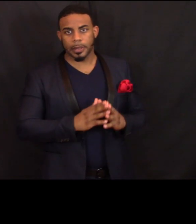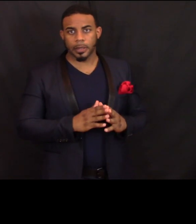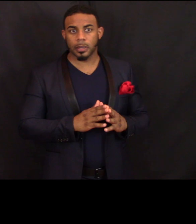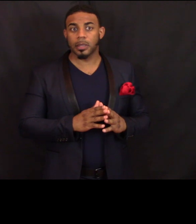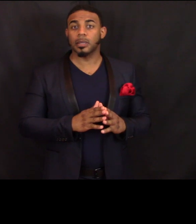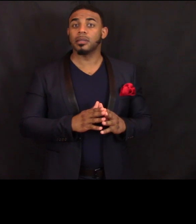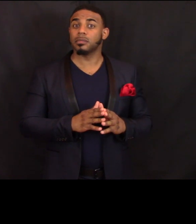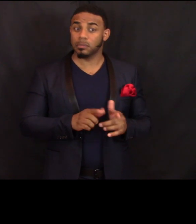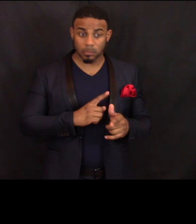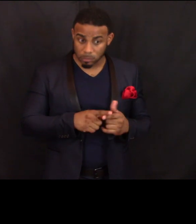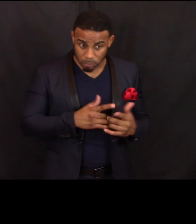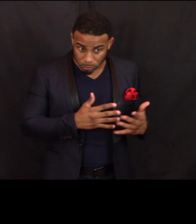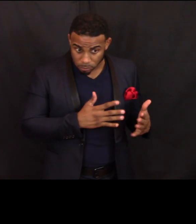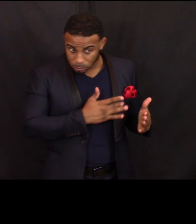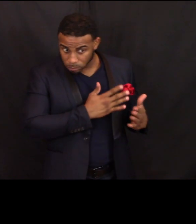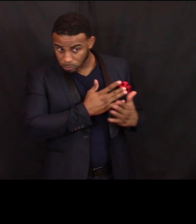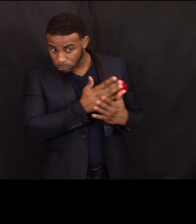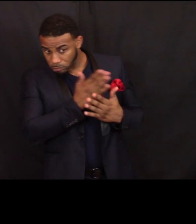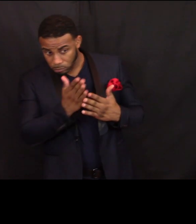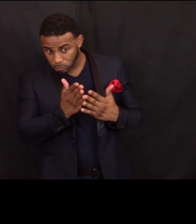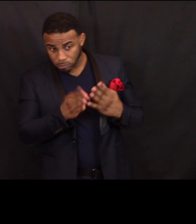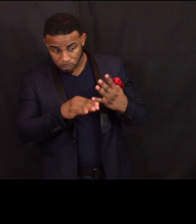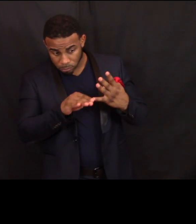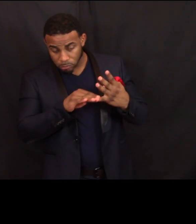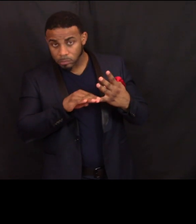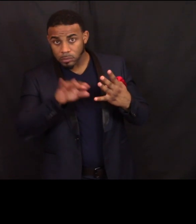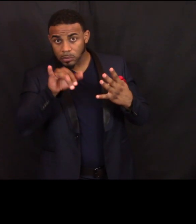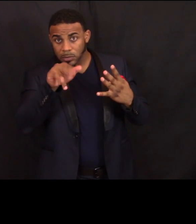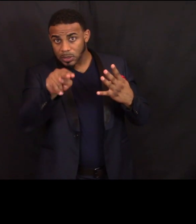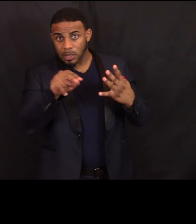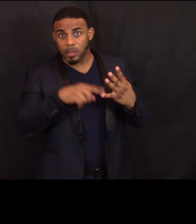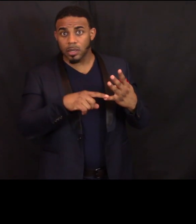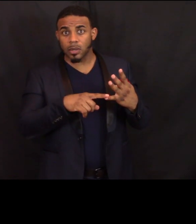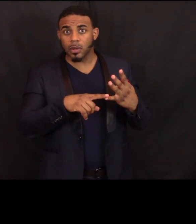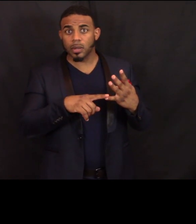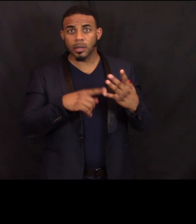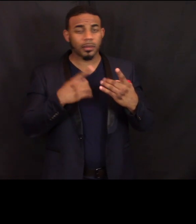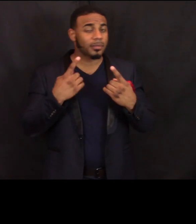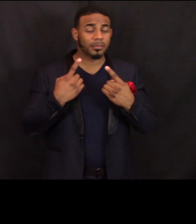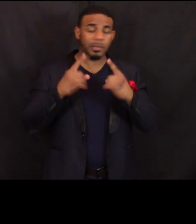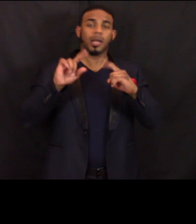and then at the end of January, we have our Grand Opening Day.